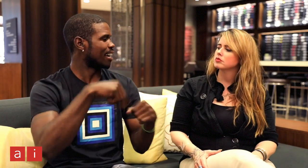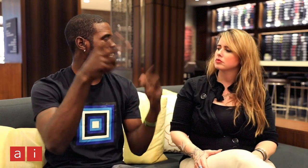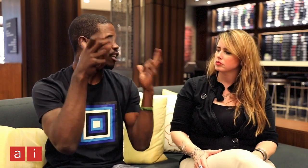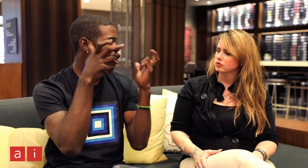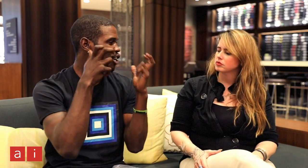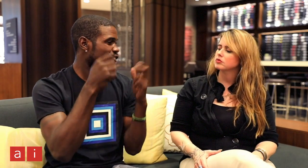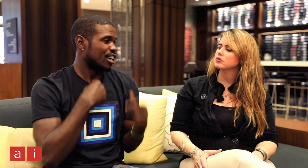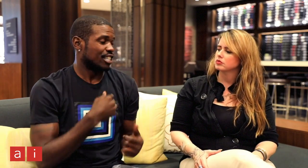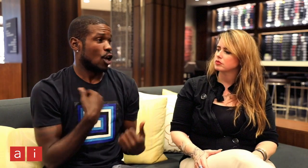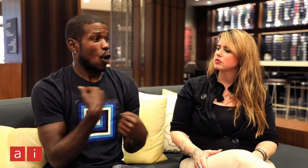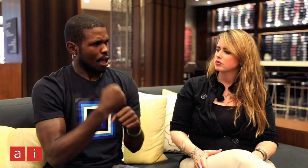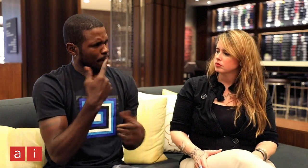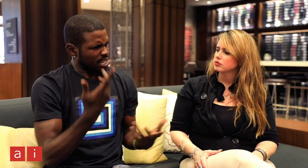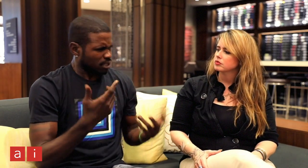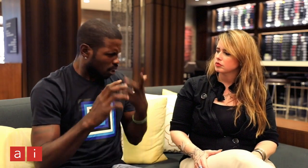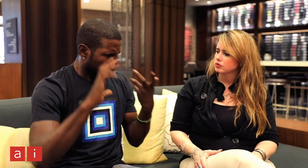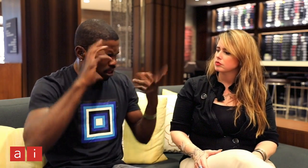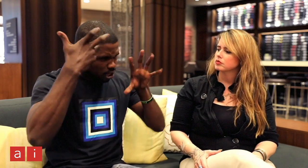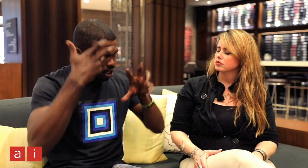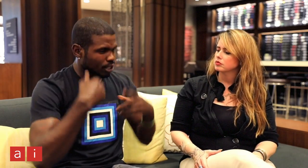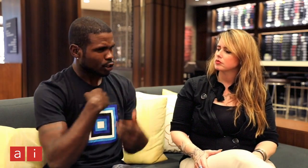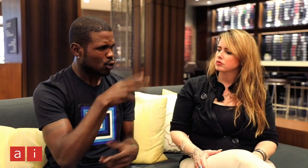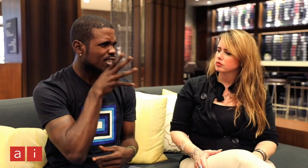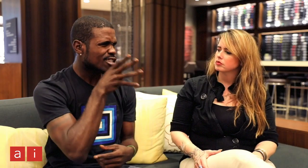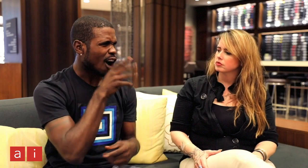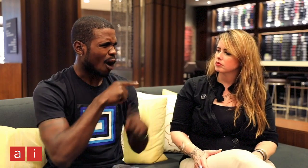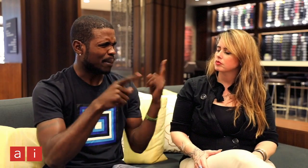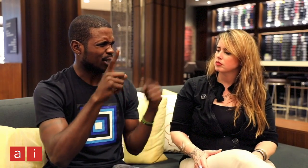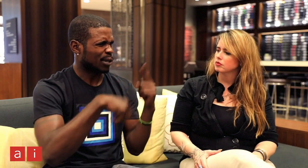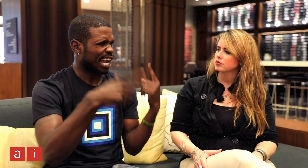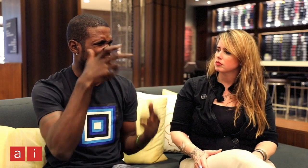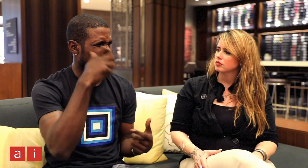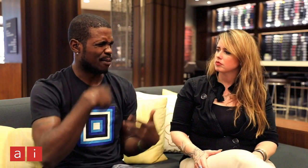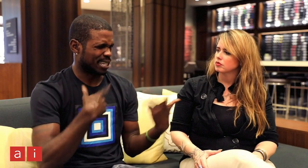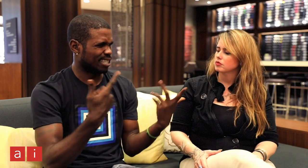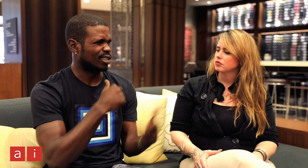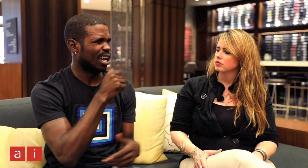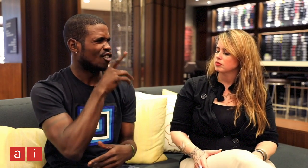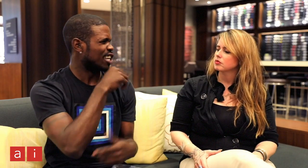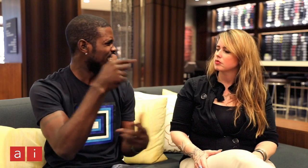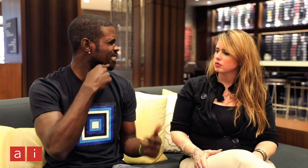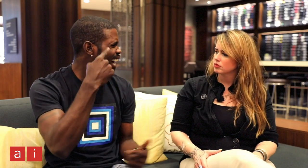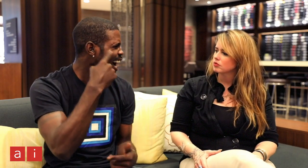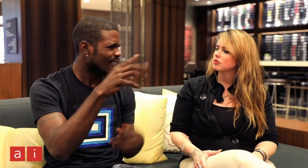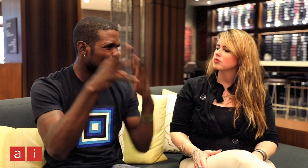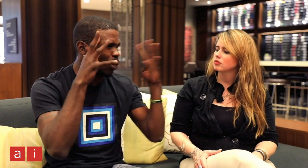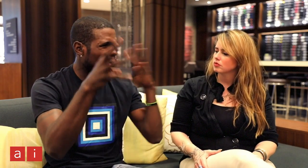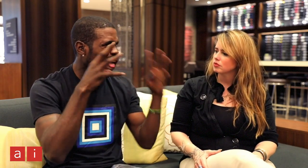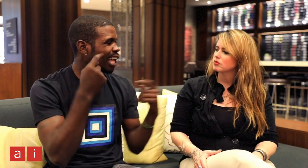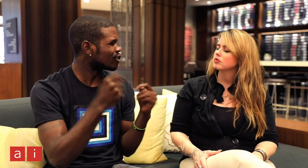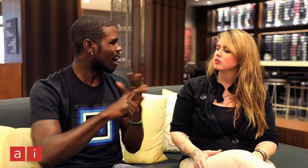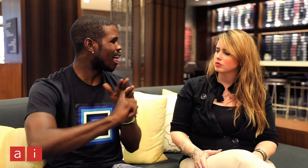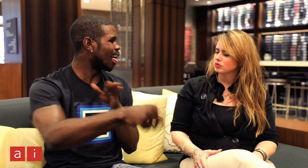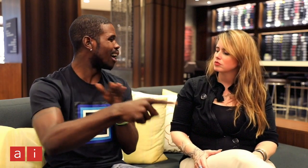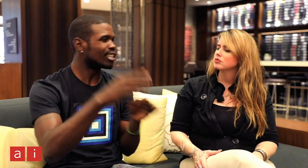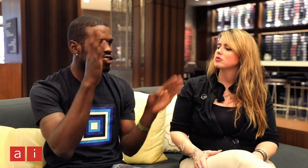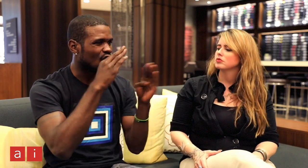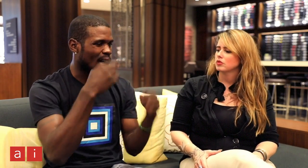they think I can hear, so it becomes confusing. They wonder why I can talk, but can't hear. They may erroneously think that I'm feigning deafness to get out of trouble.